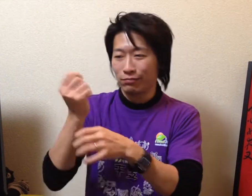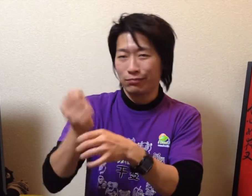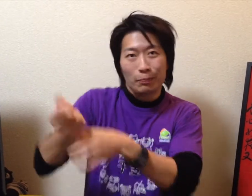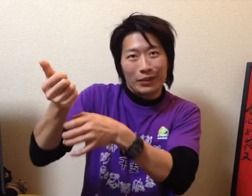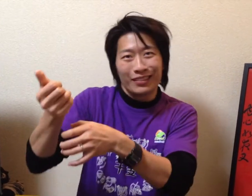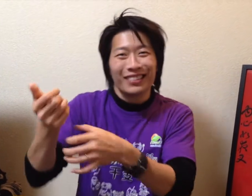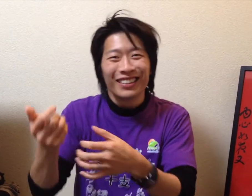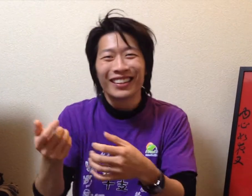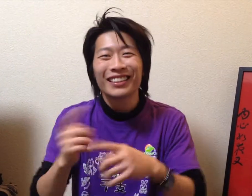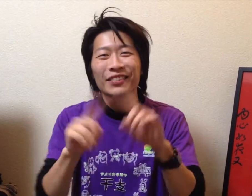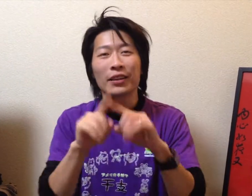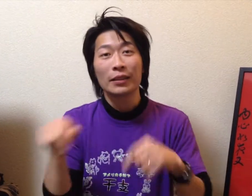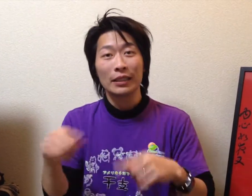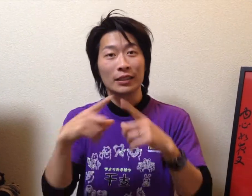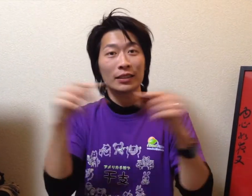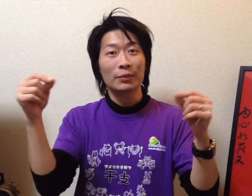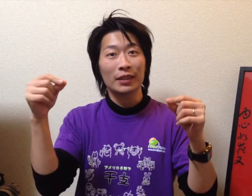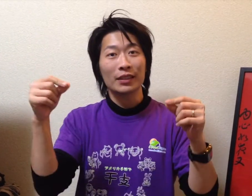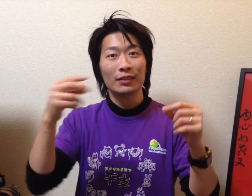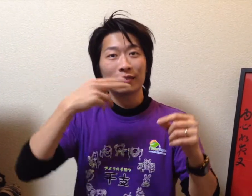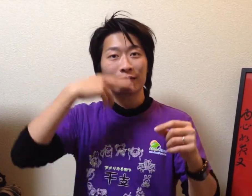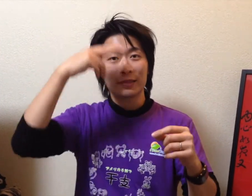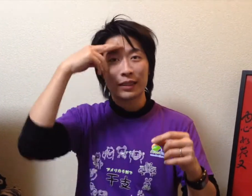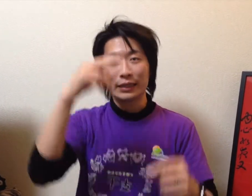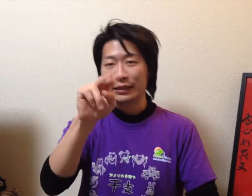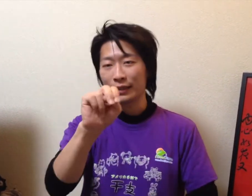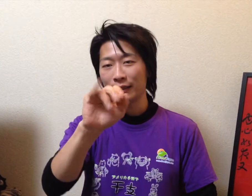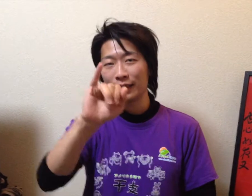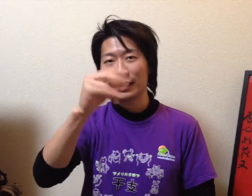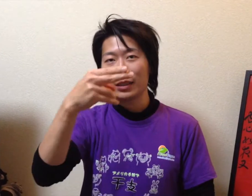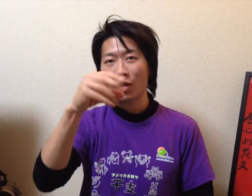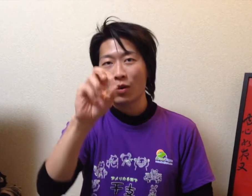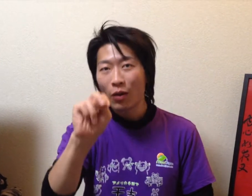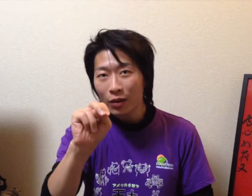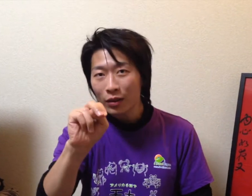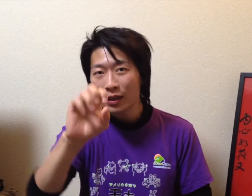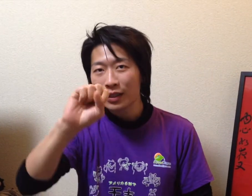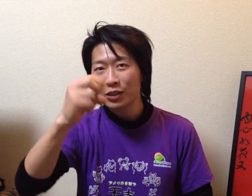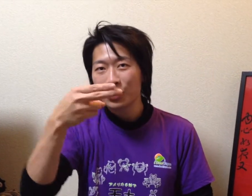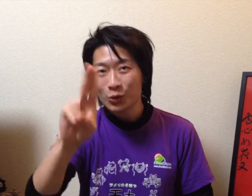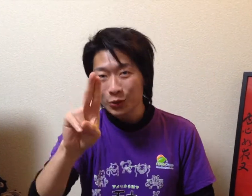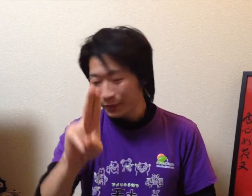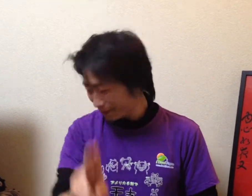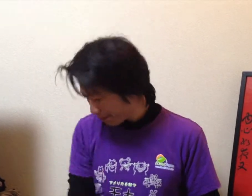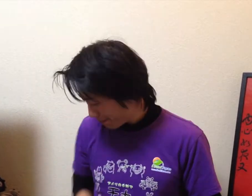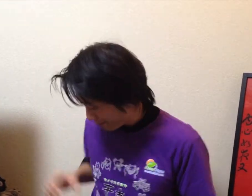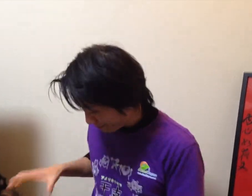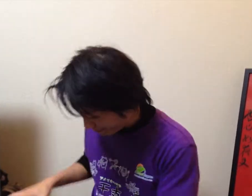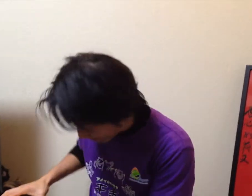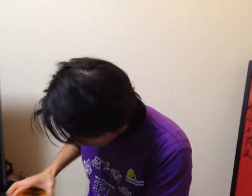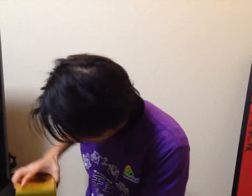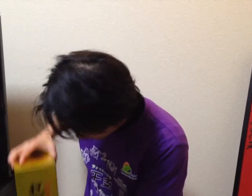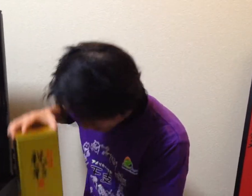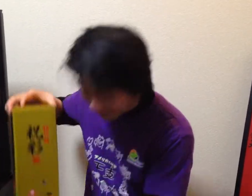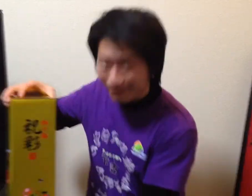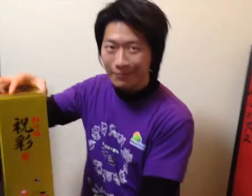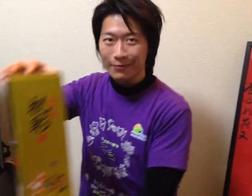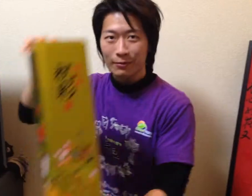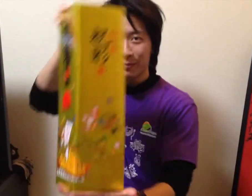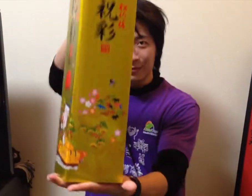Beer, Wine, Champaign. I have Nihon Shu (Rice Wine).